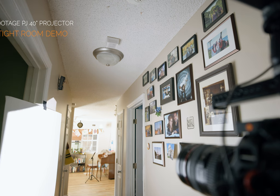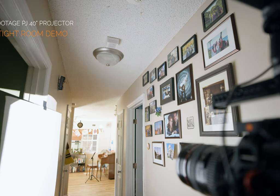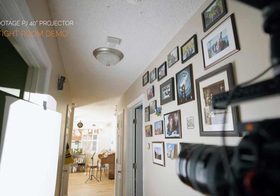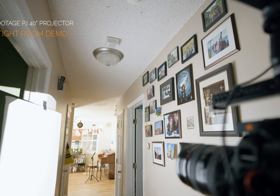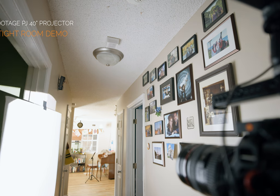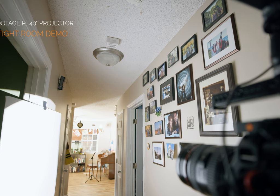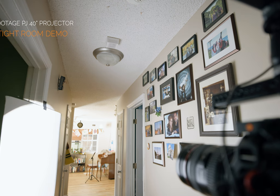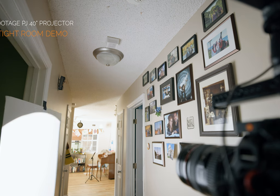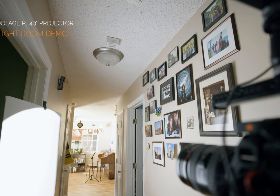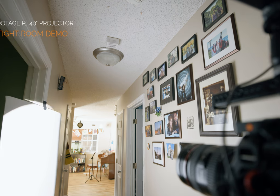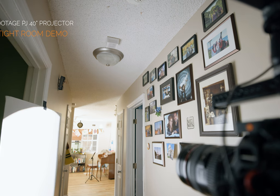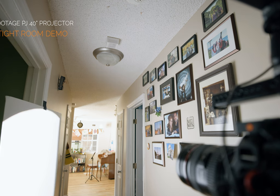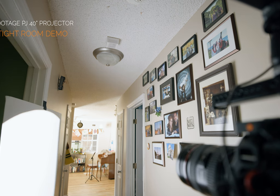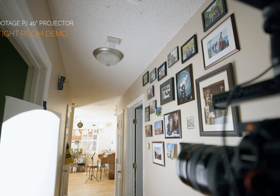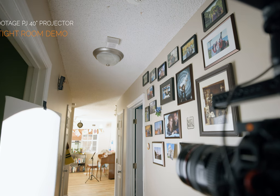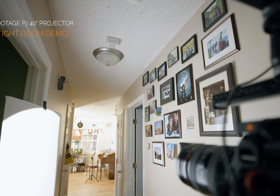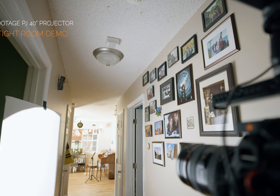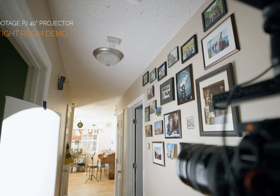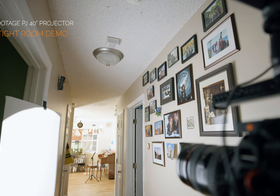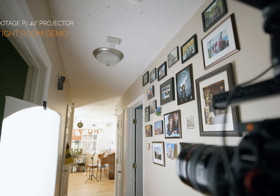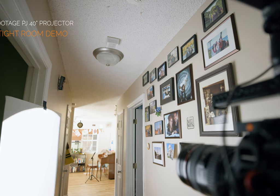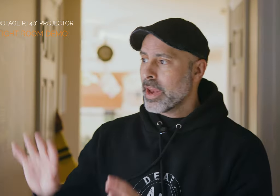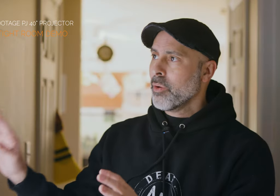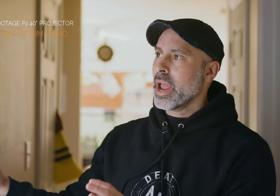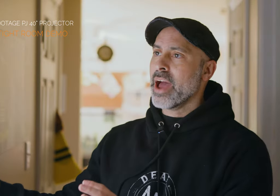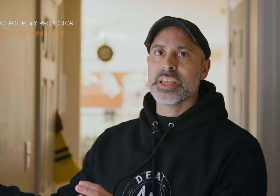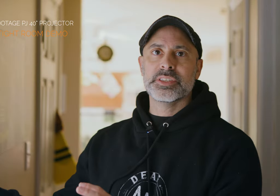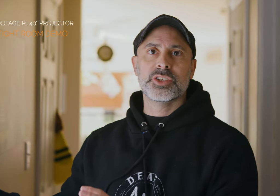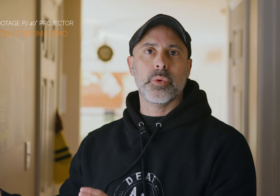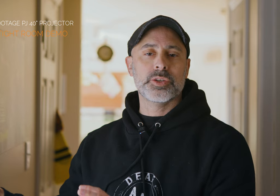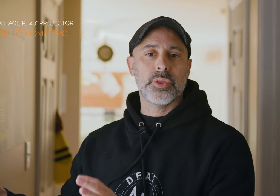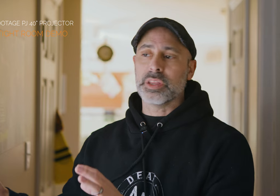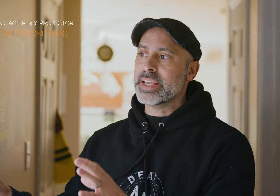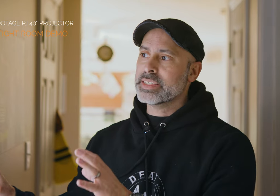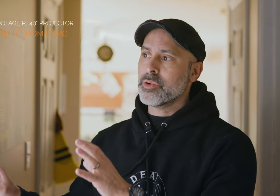want something like that and now what I have is I have a situation where the light is now